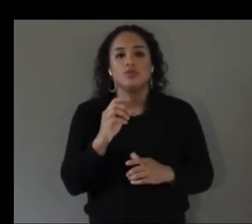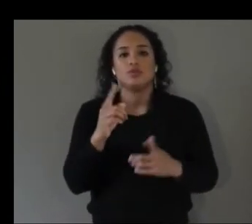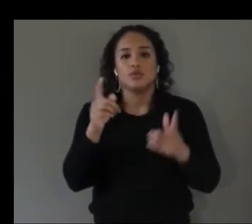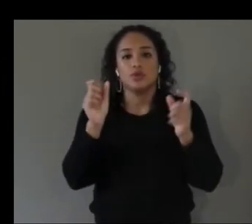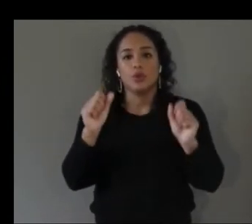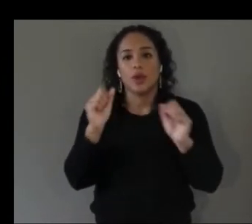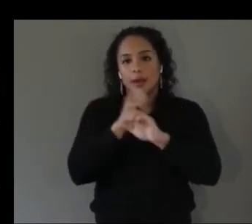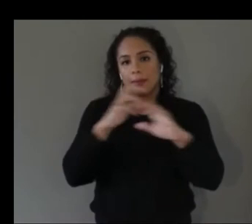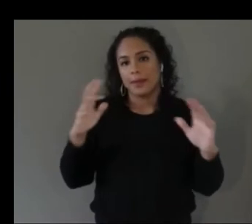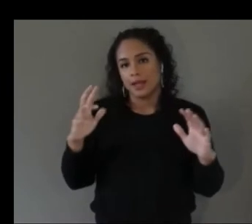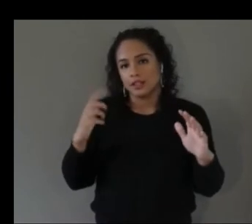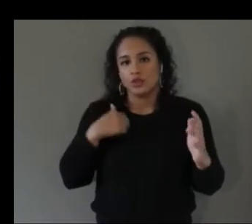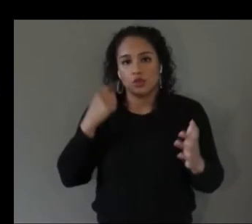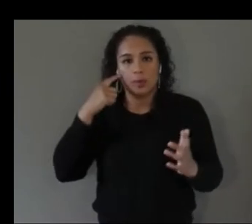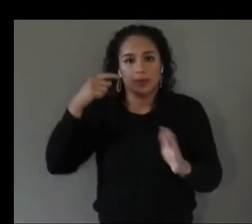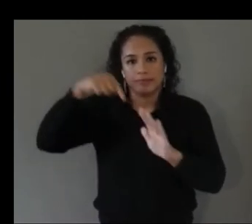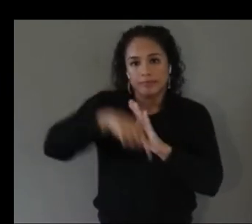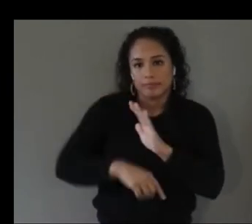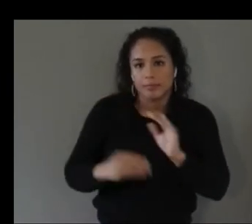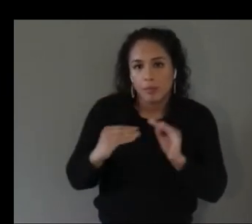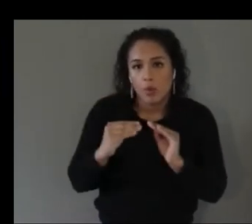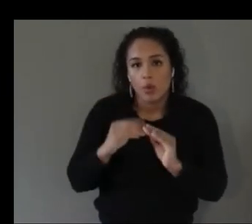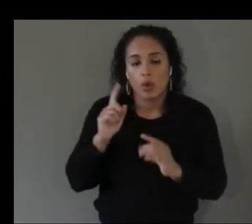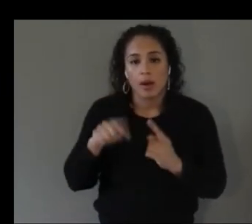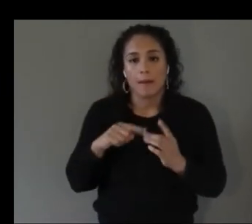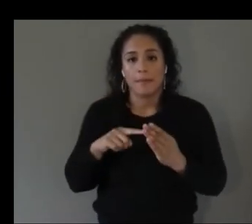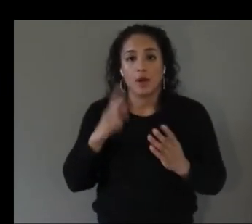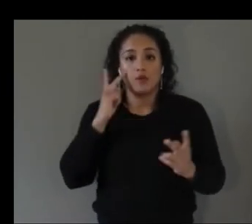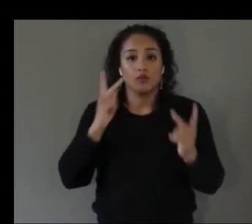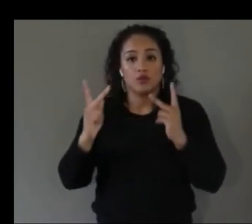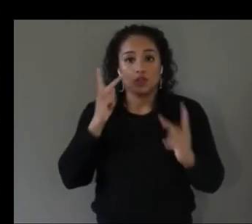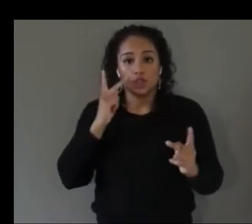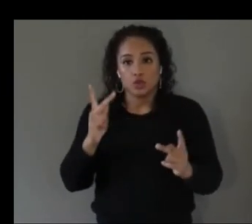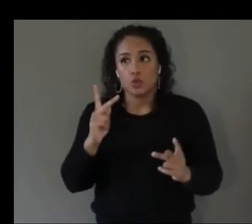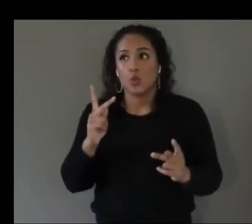about what visual attributes might be interesting when you are placing furniture so some things